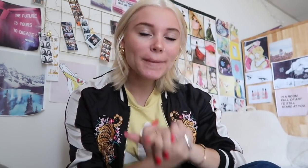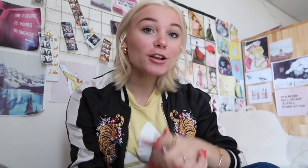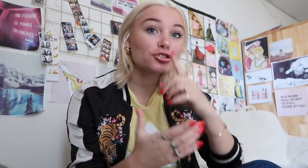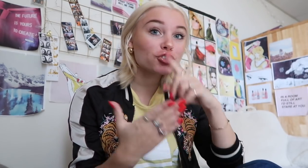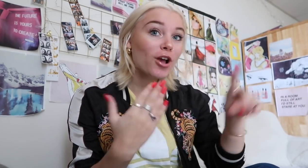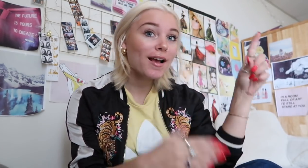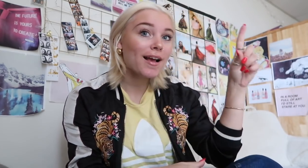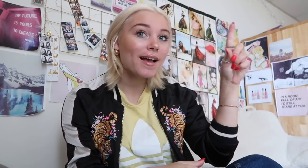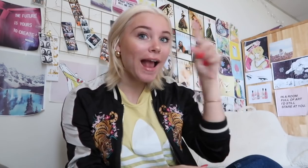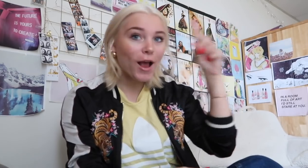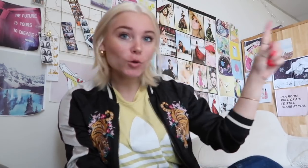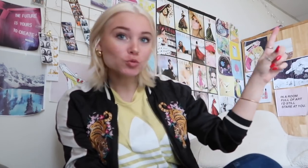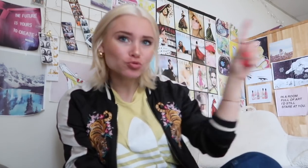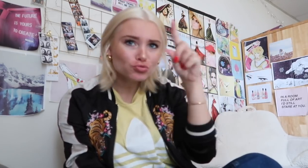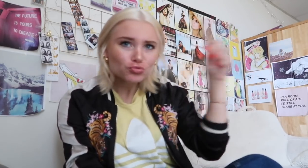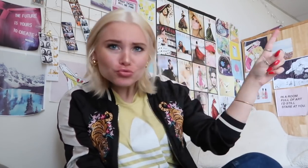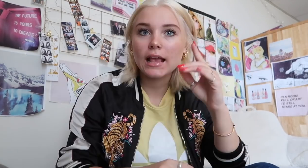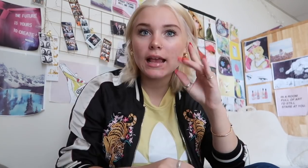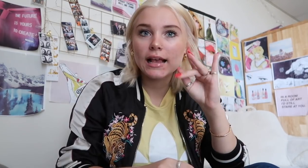Please check it out